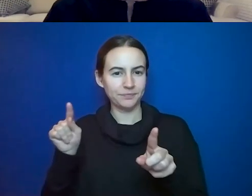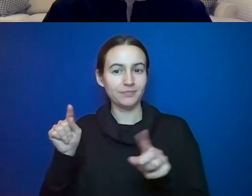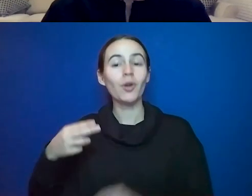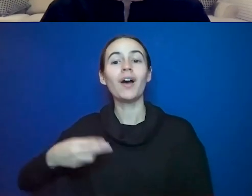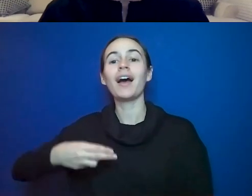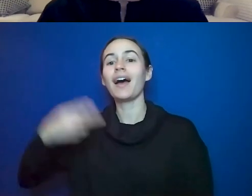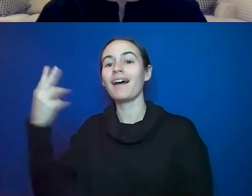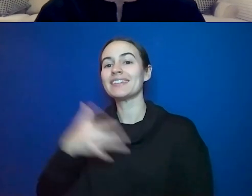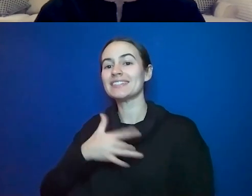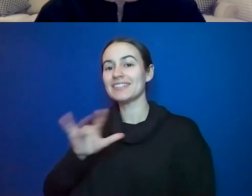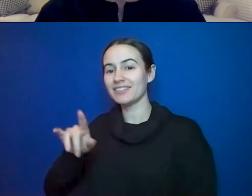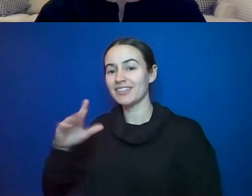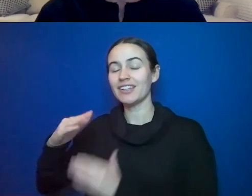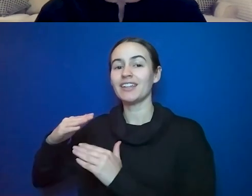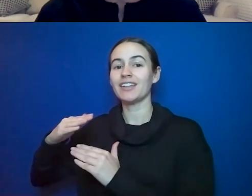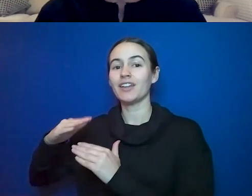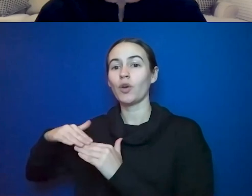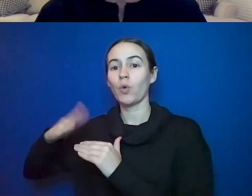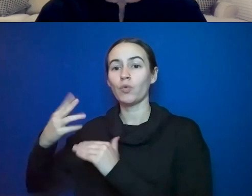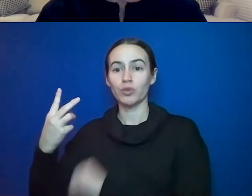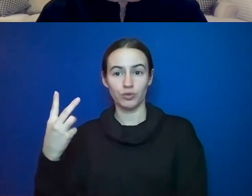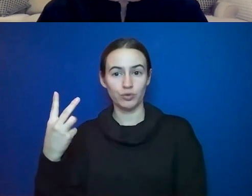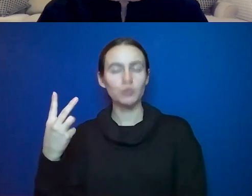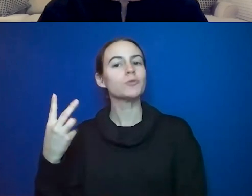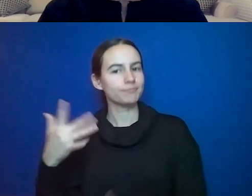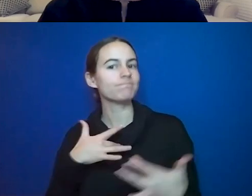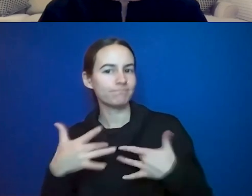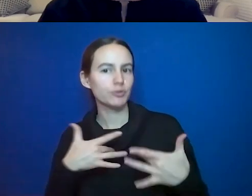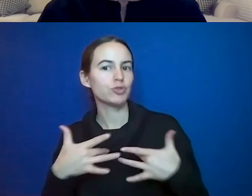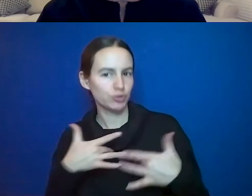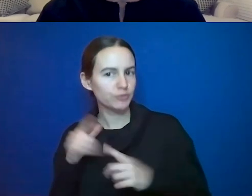over two we get concerned about.